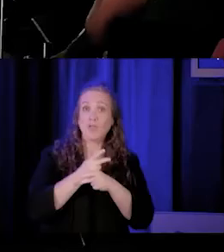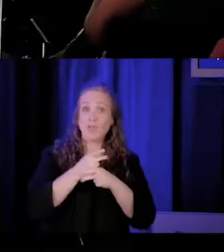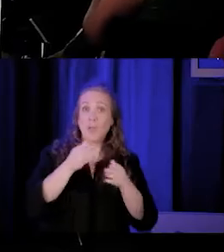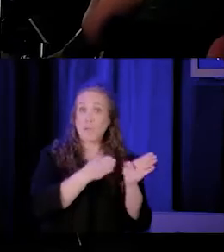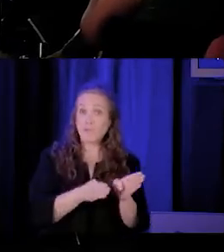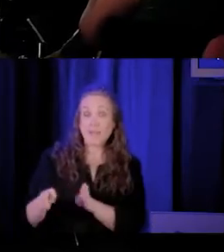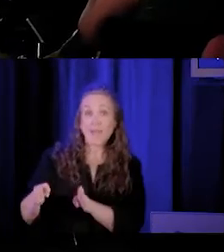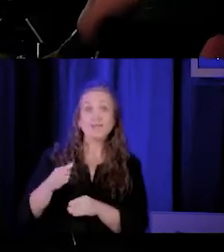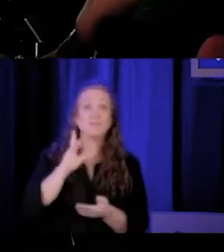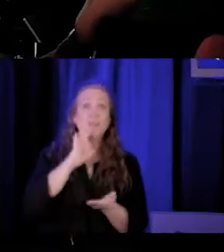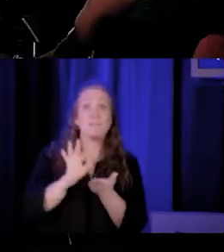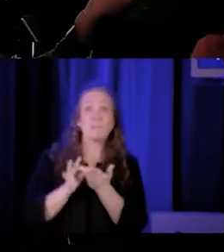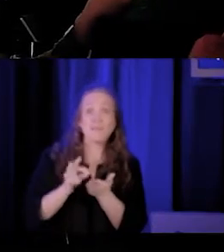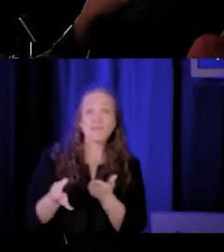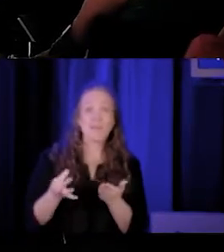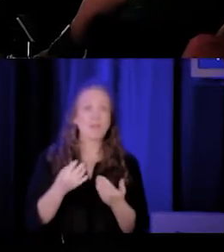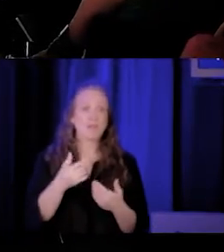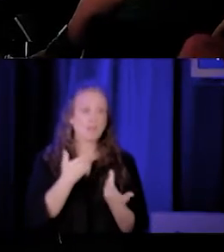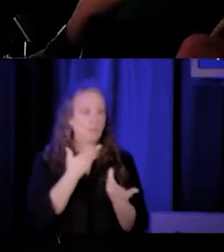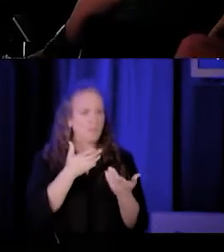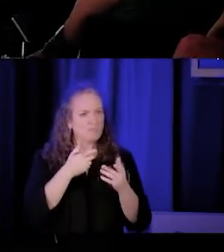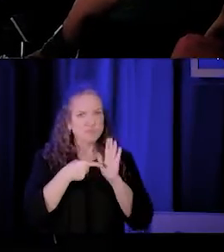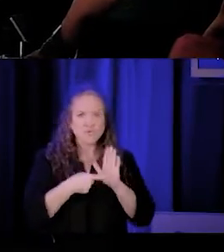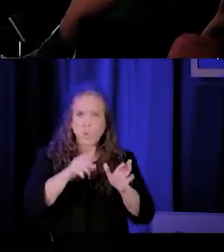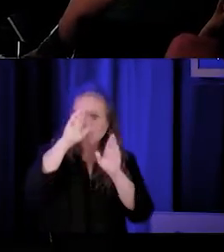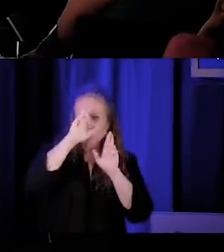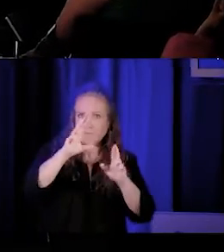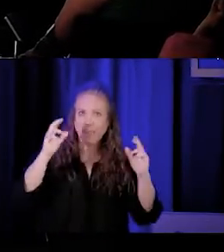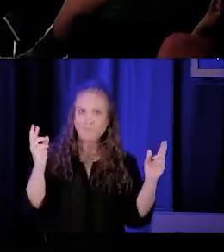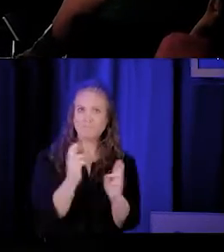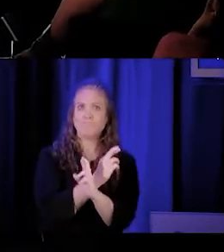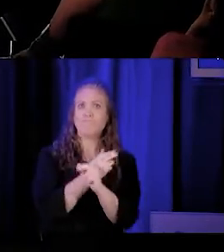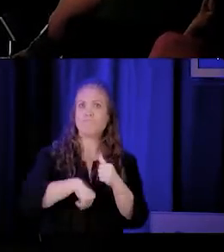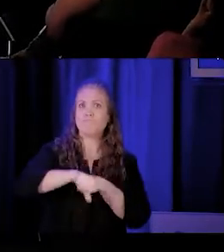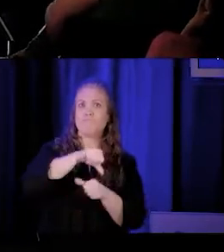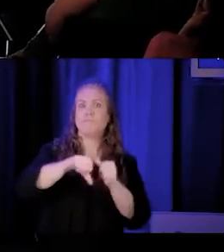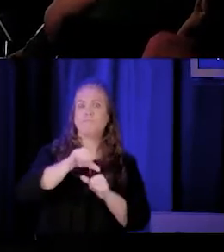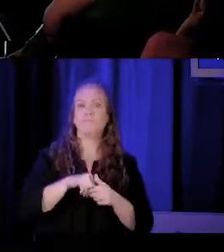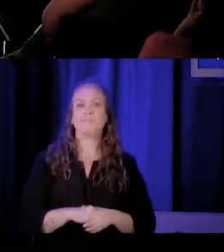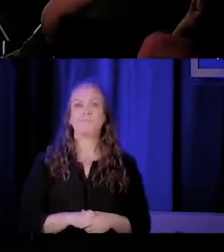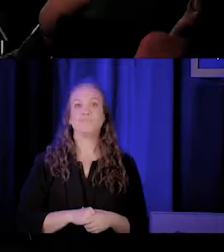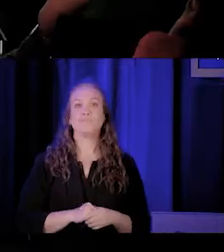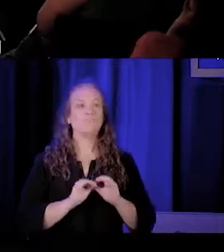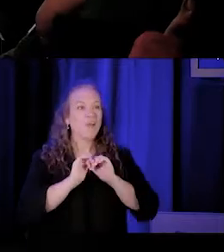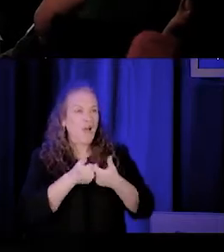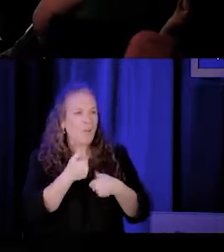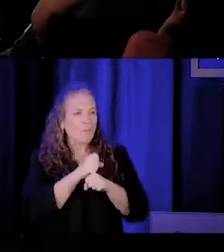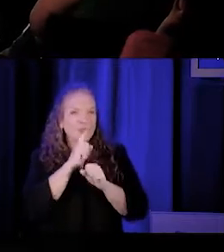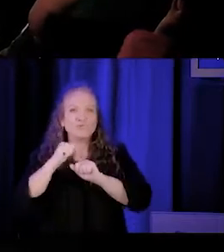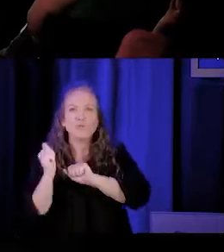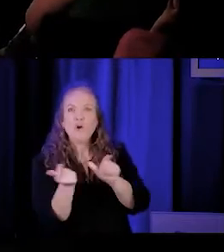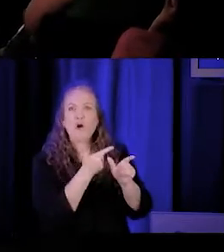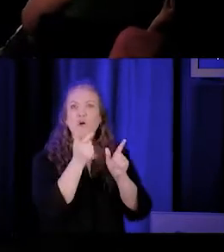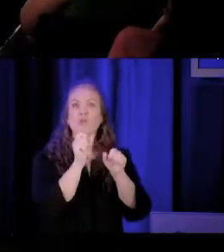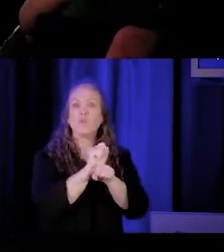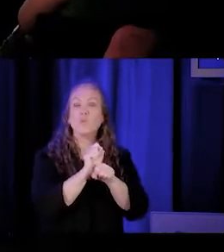in a way that is mutually beneficial and respectful? How do we ensure that all of this work is ultimately impactful for Medi-Cal members